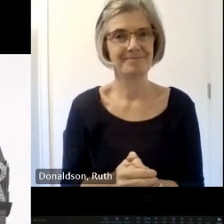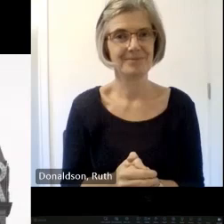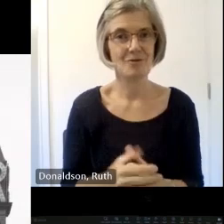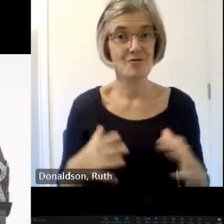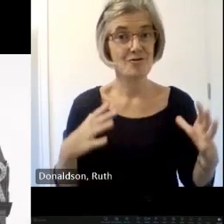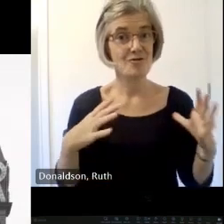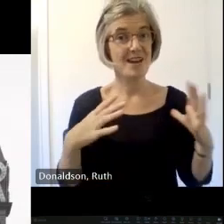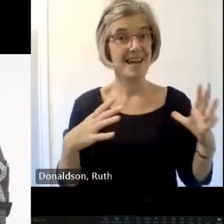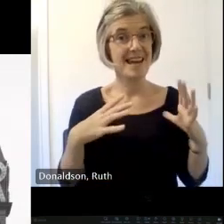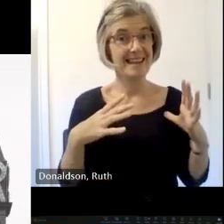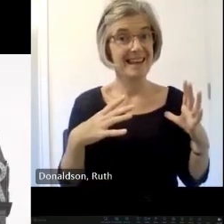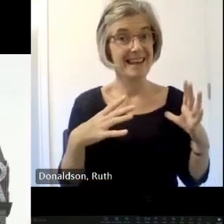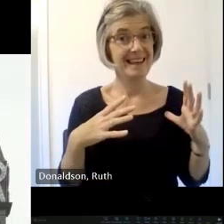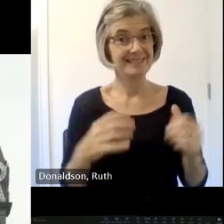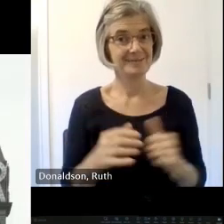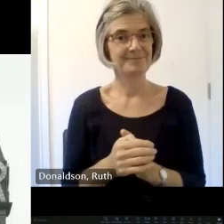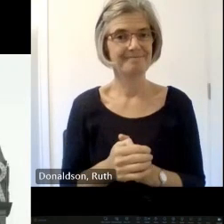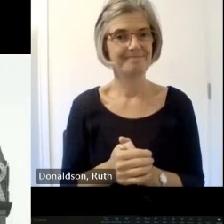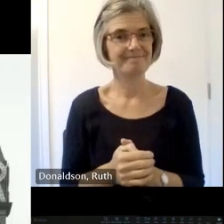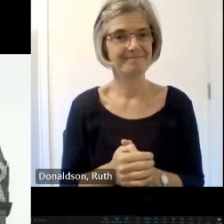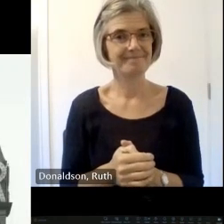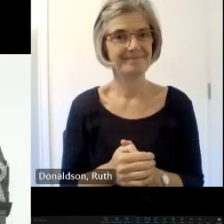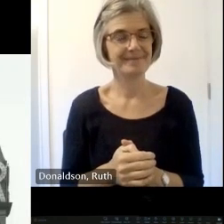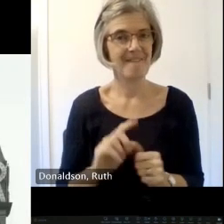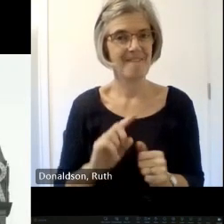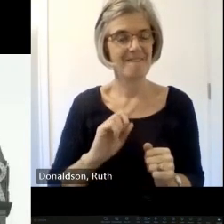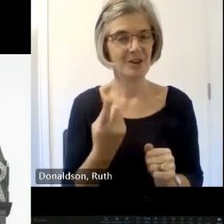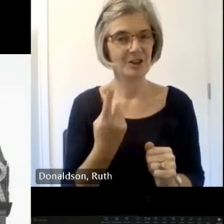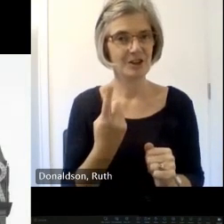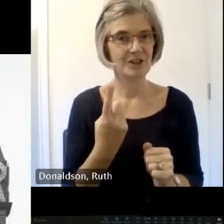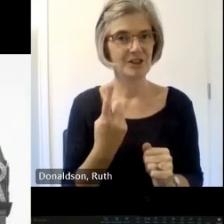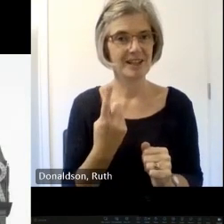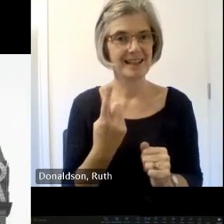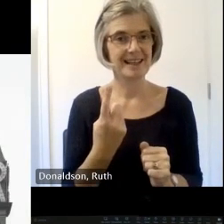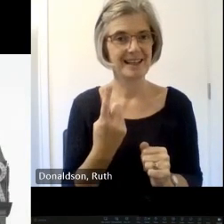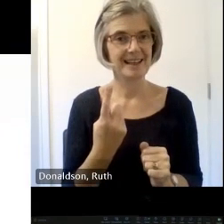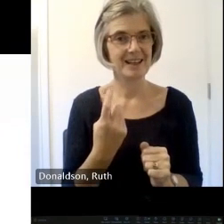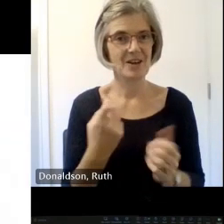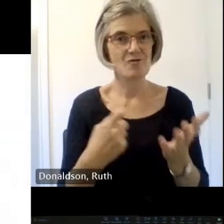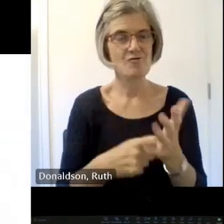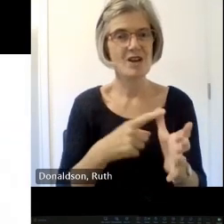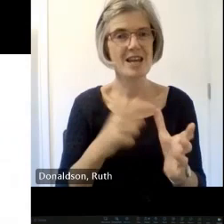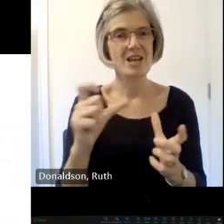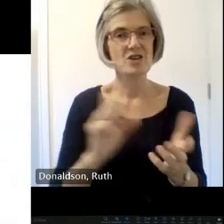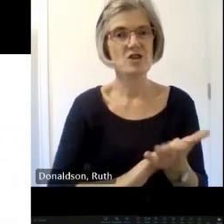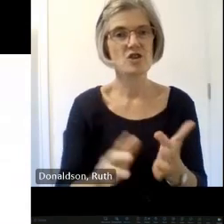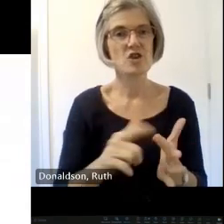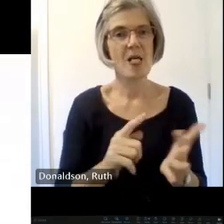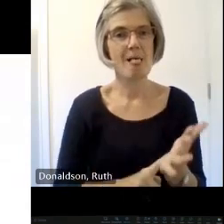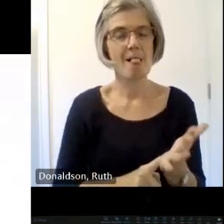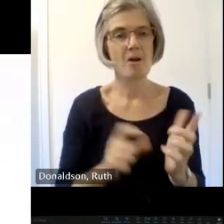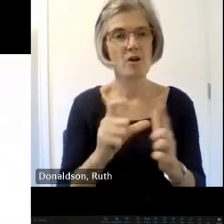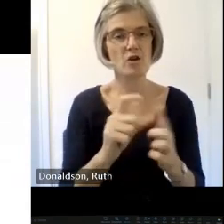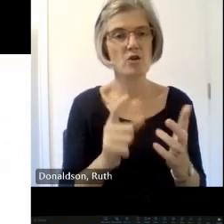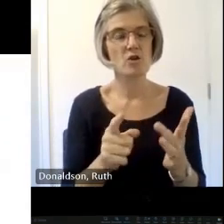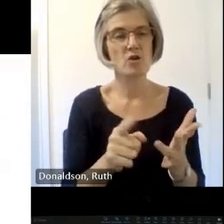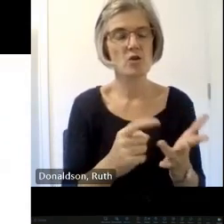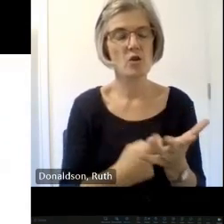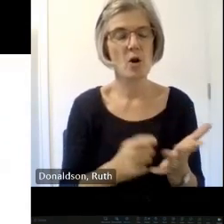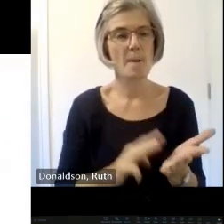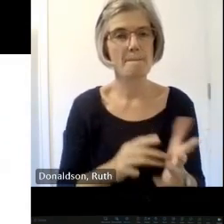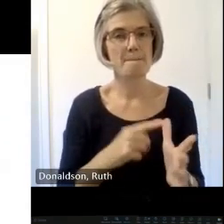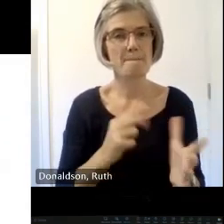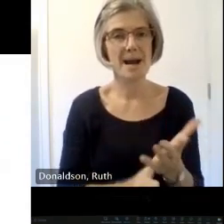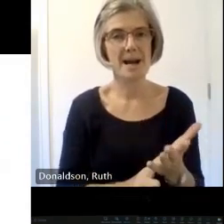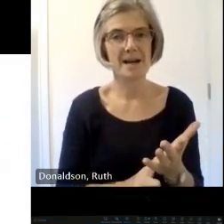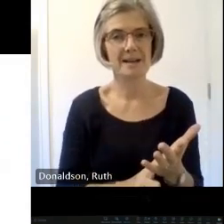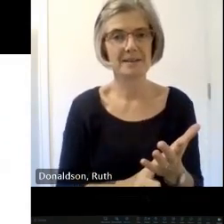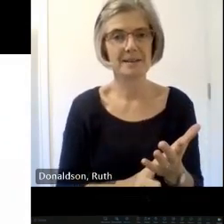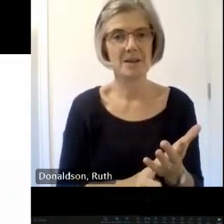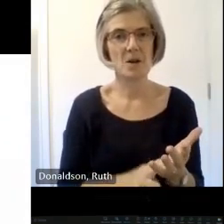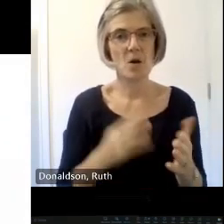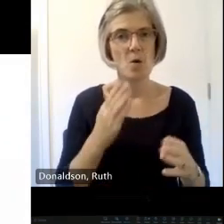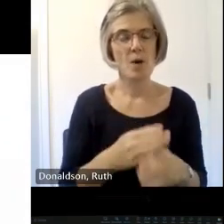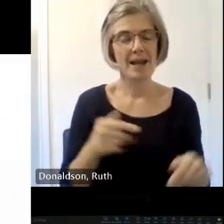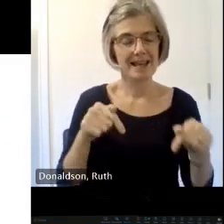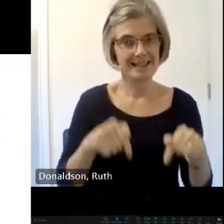getting on and first up um is H Rachel Dorman H who um Works HS here in the engine shed and and